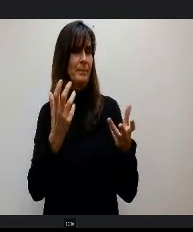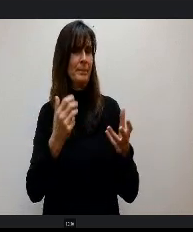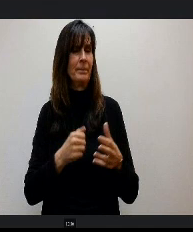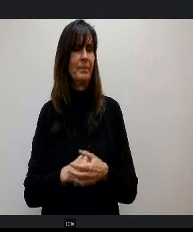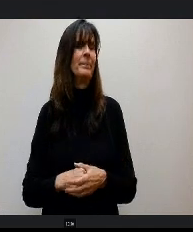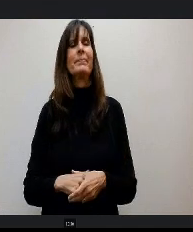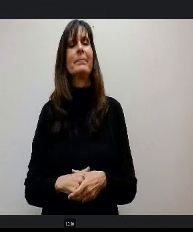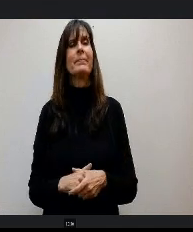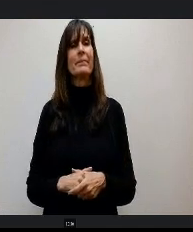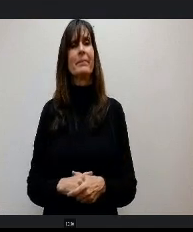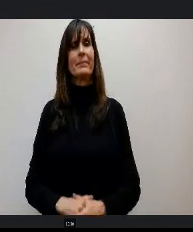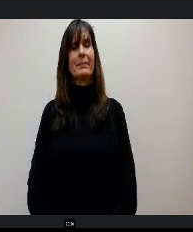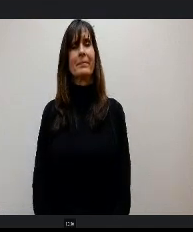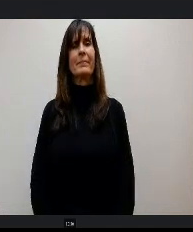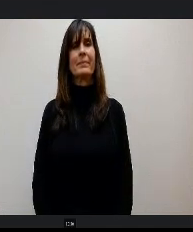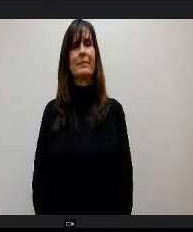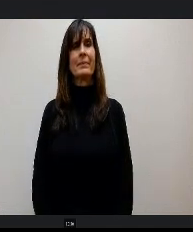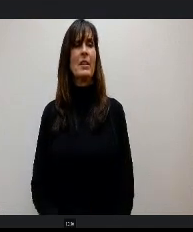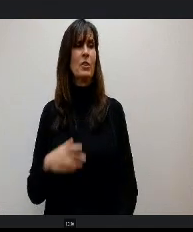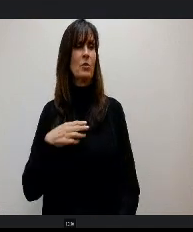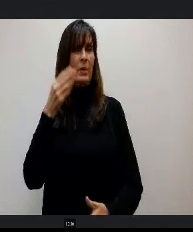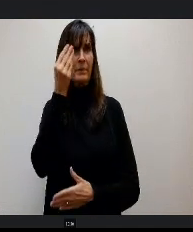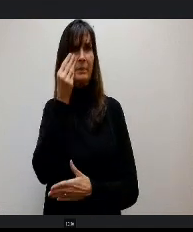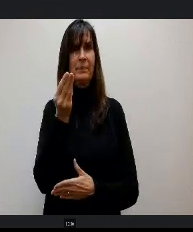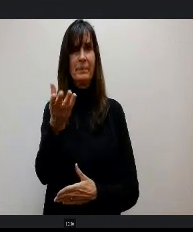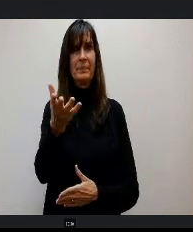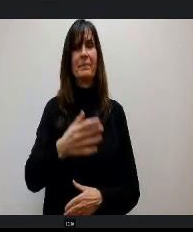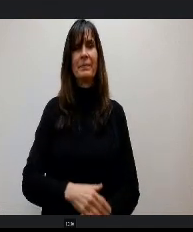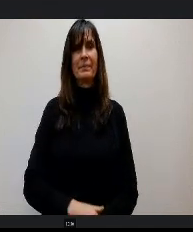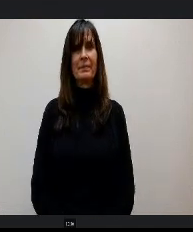Just wanted to pass that along to you since we hadn't had a chance to chat